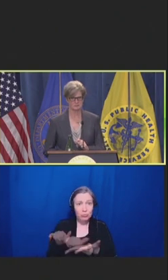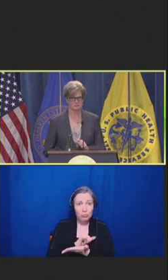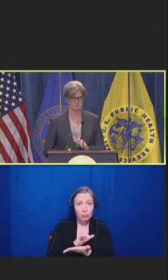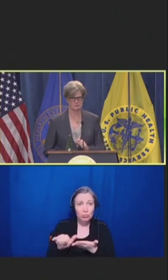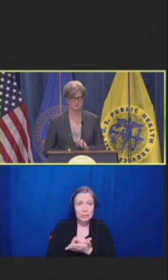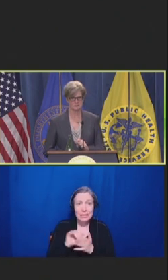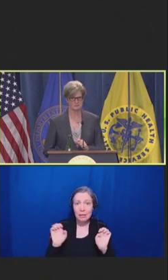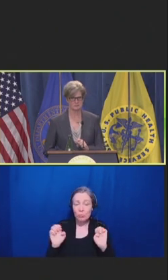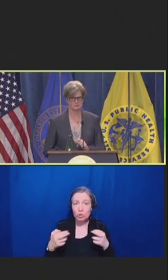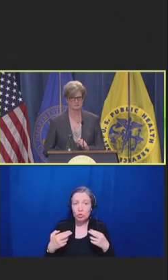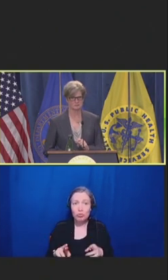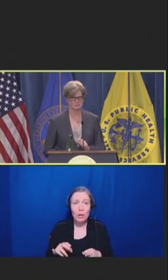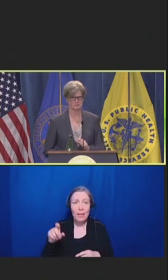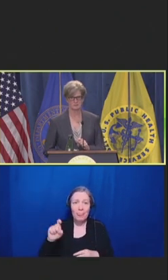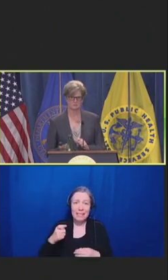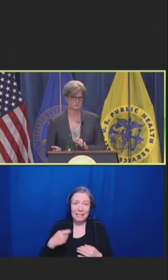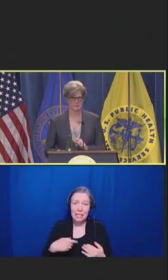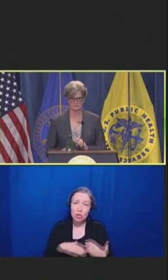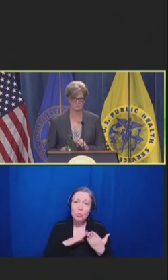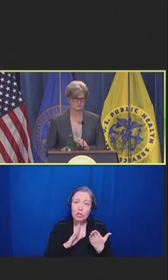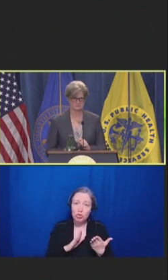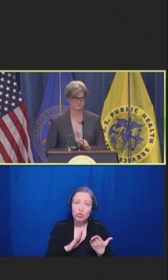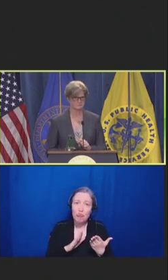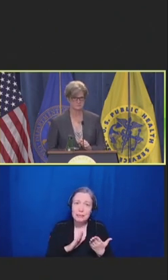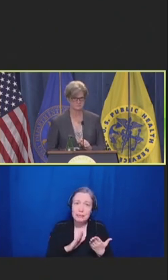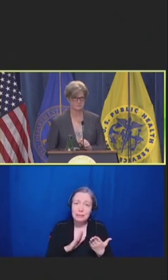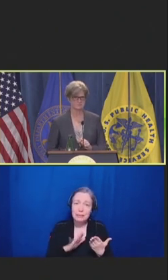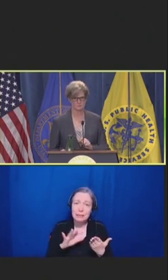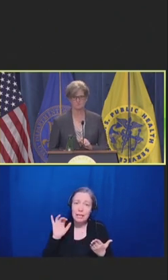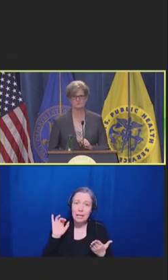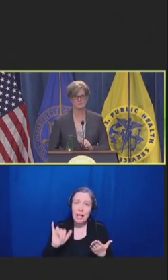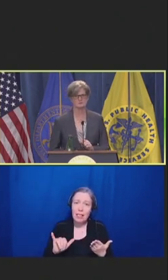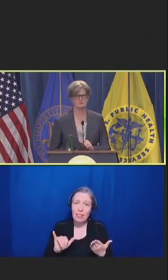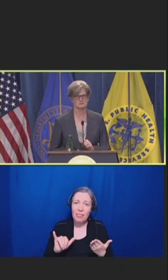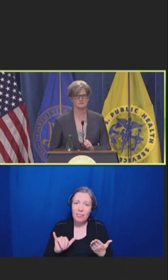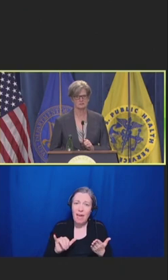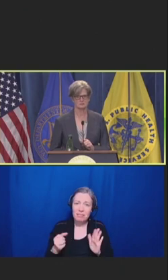None of us were masked. Three weeks later, the city shut down.